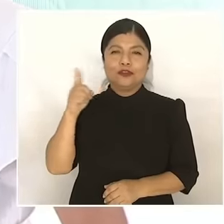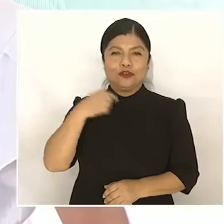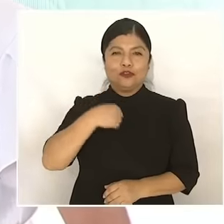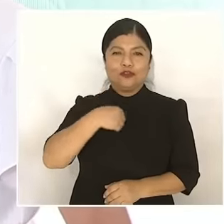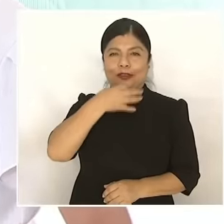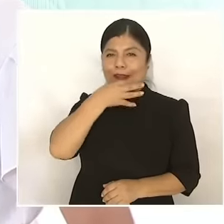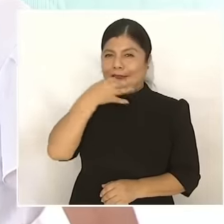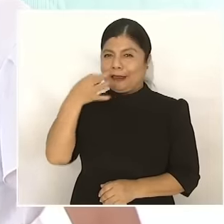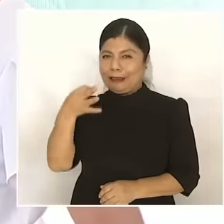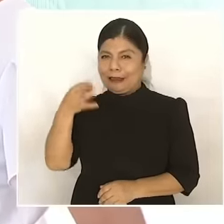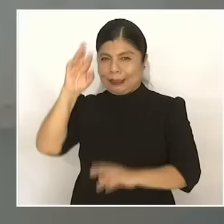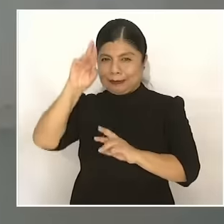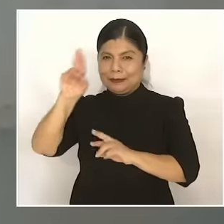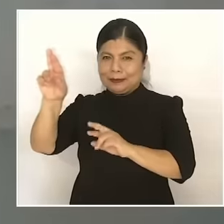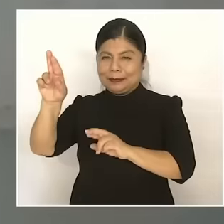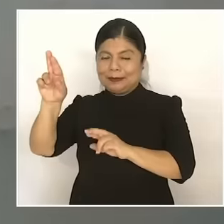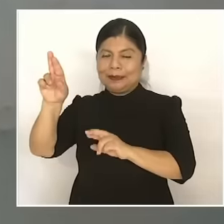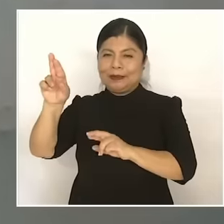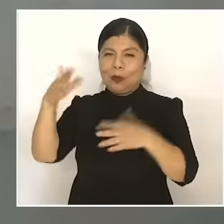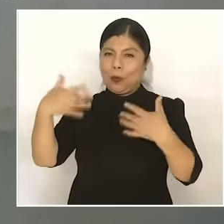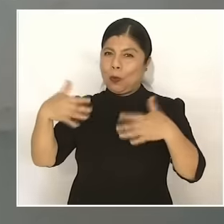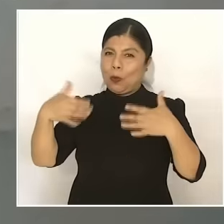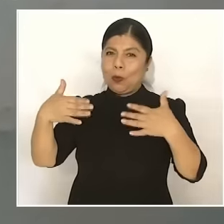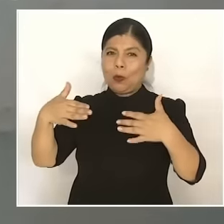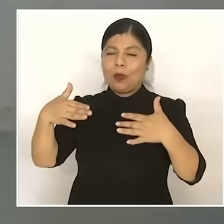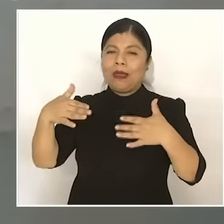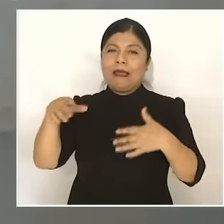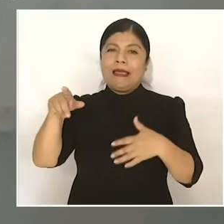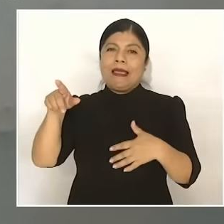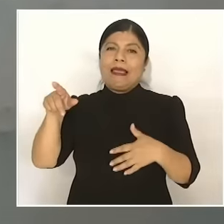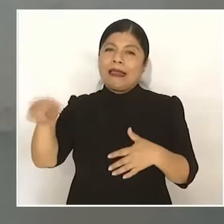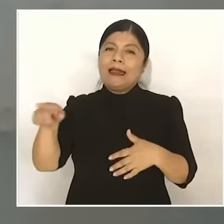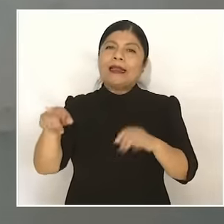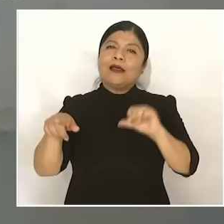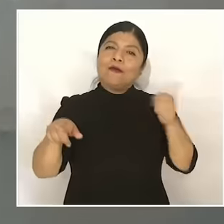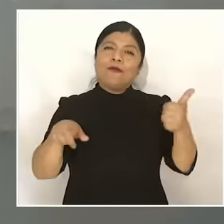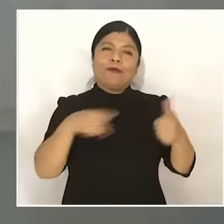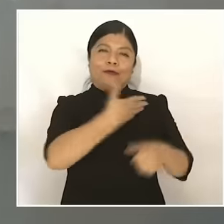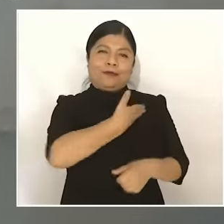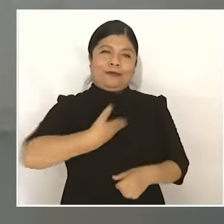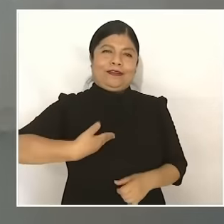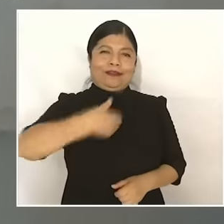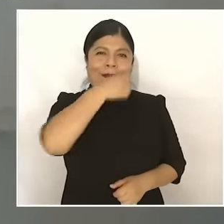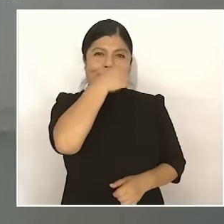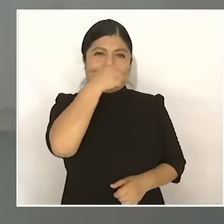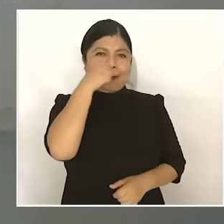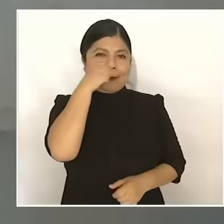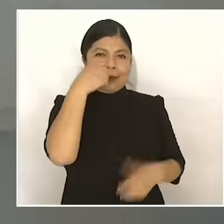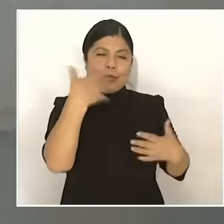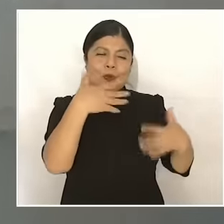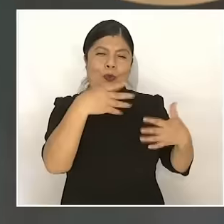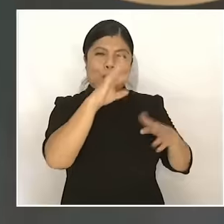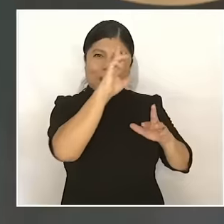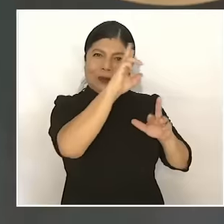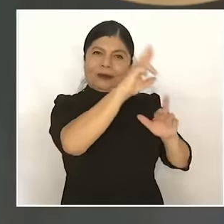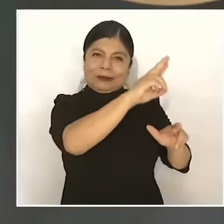the Great Benito Juárez, but I say that President López Obrador does not He is the